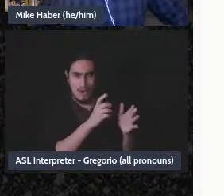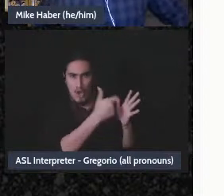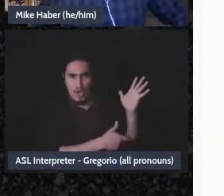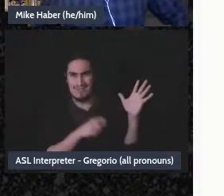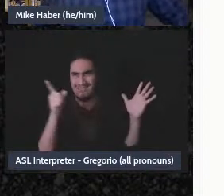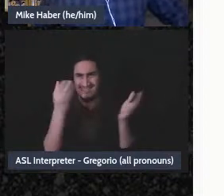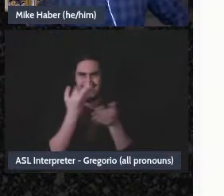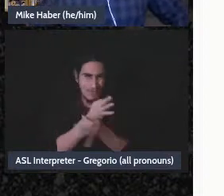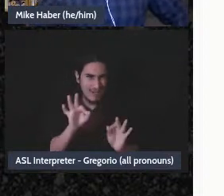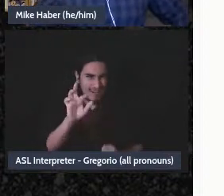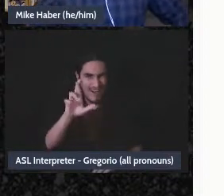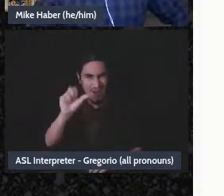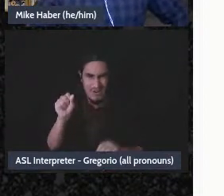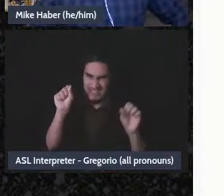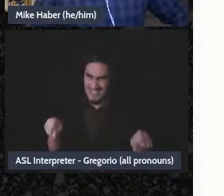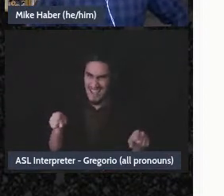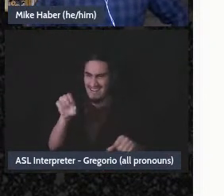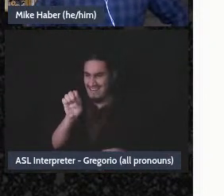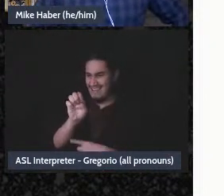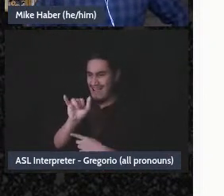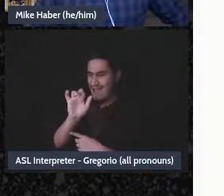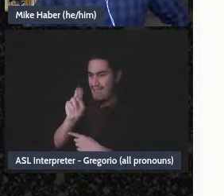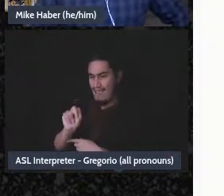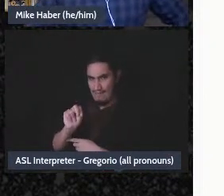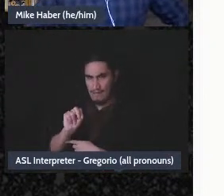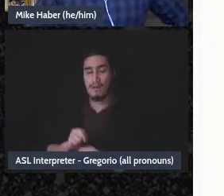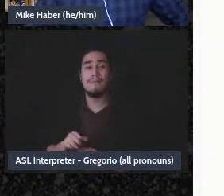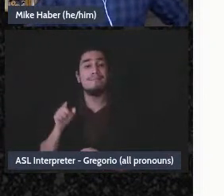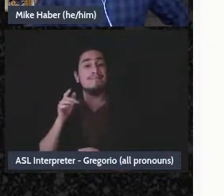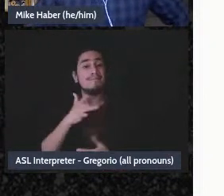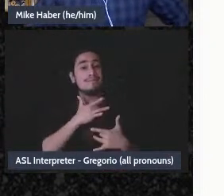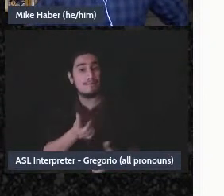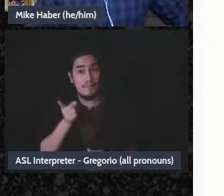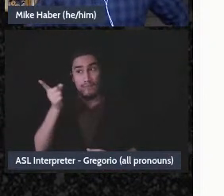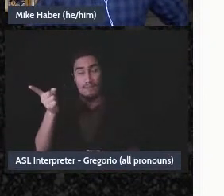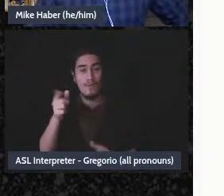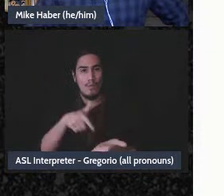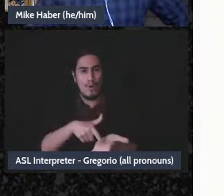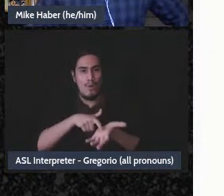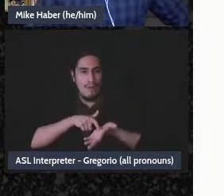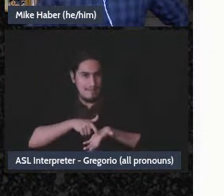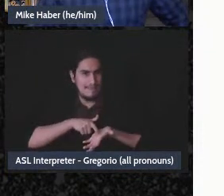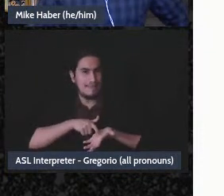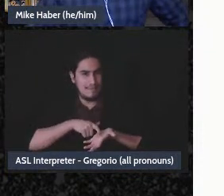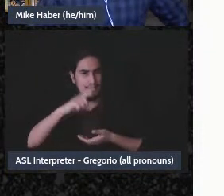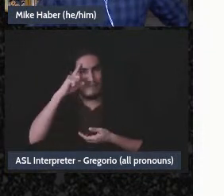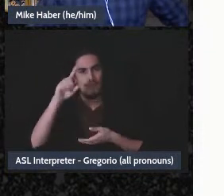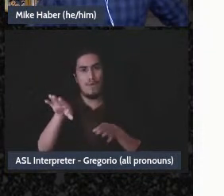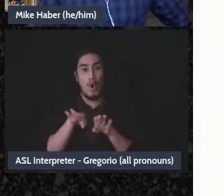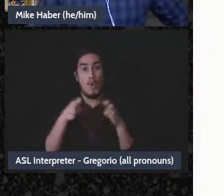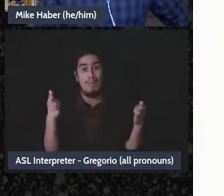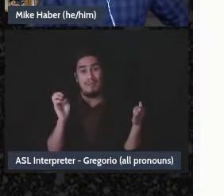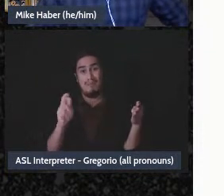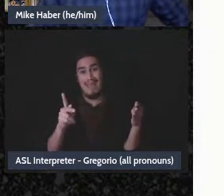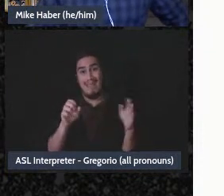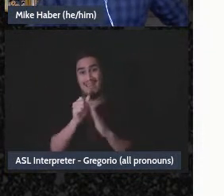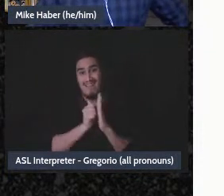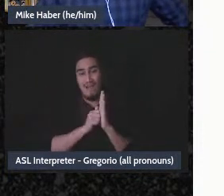one of these numbers, and that's usually a requirement of opening a bank account. You're